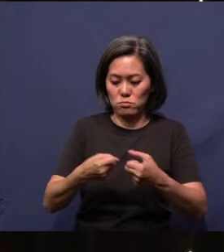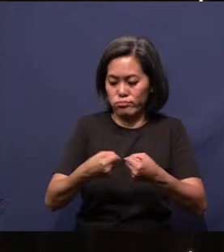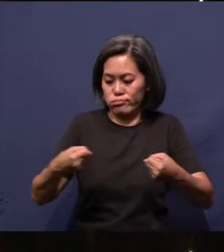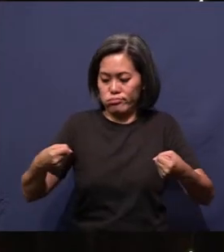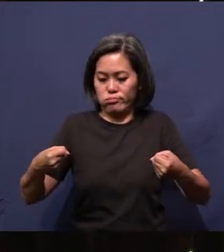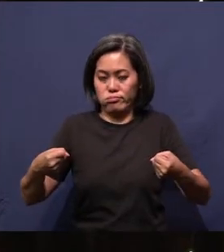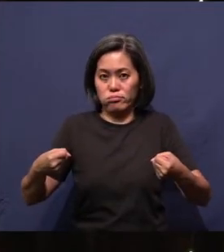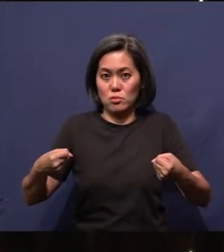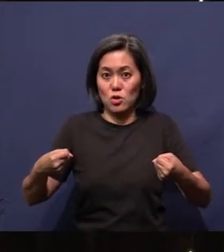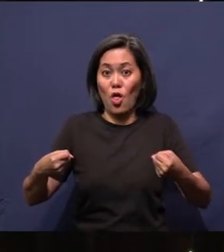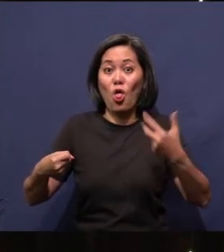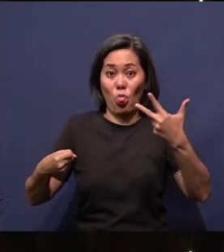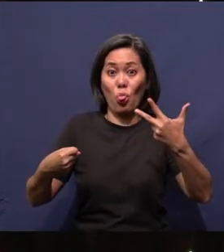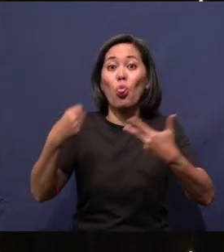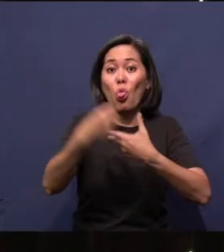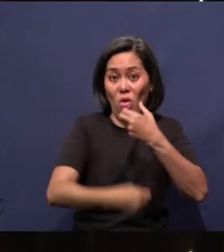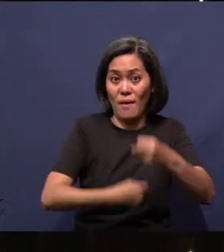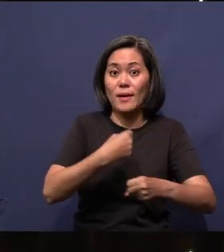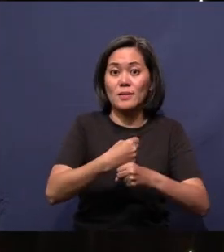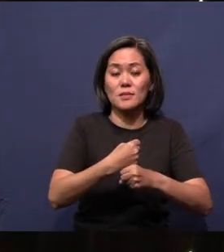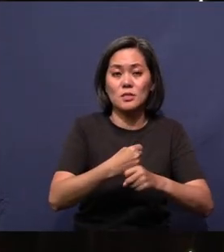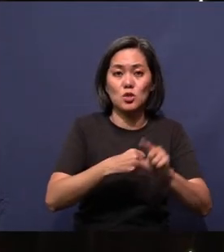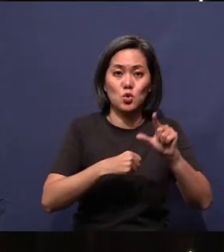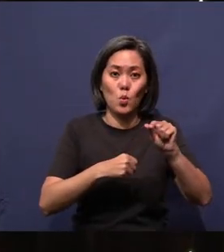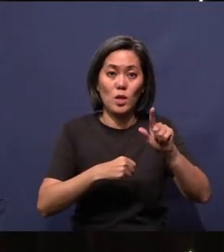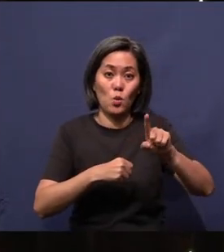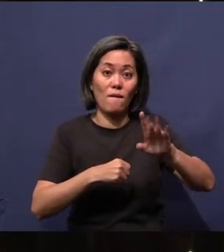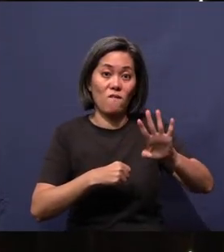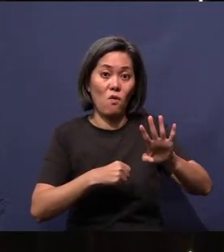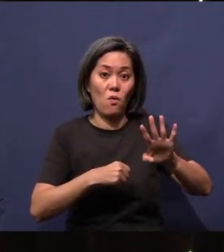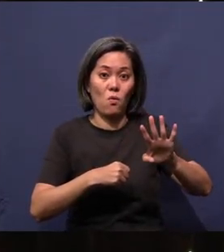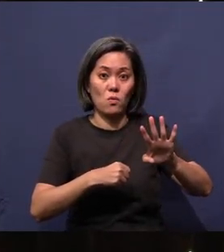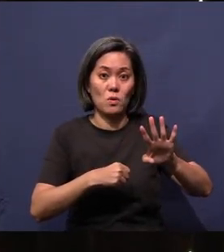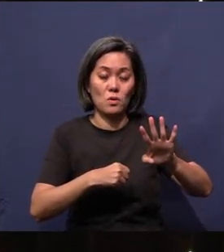three years. So for 2024, it will be 12 chapters.